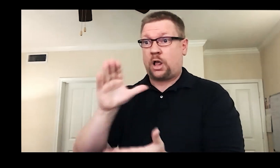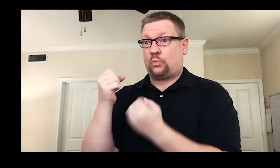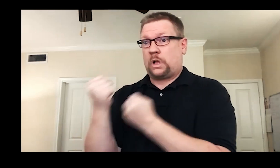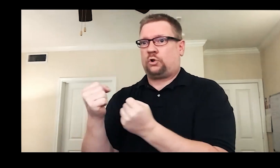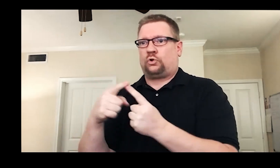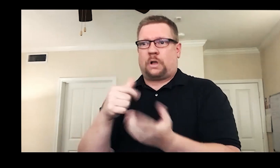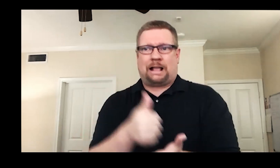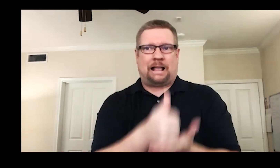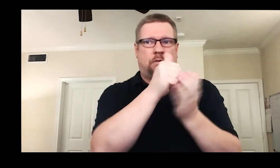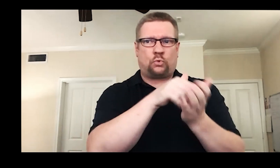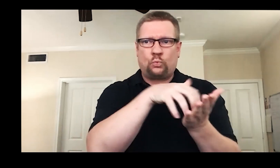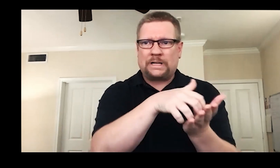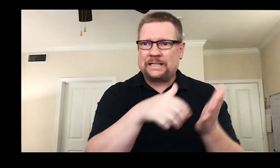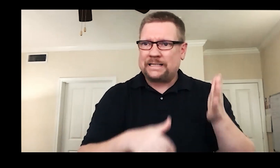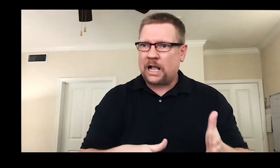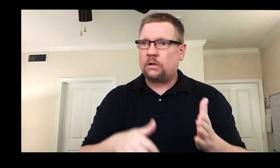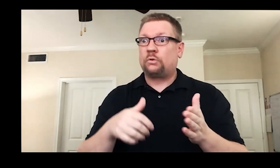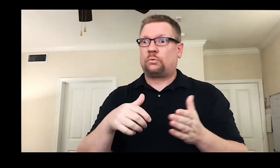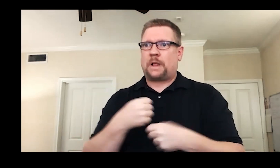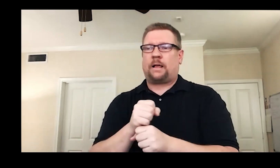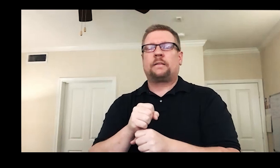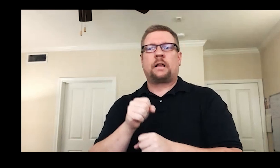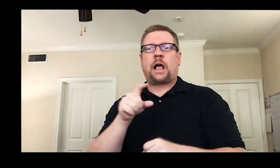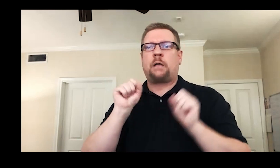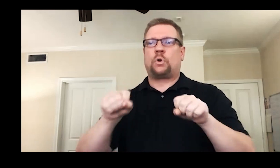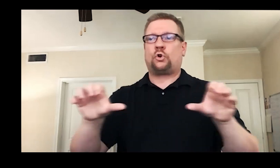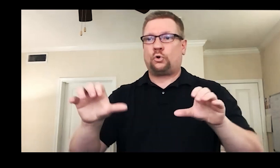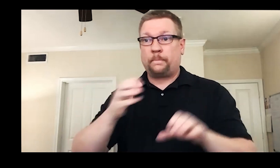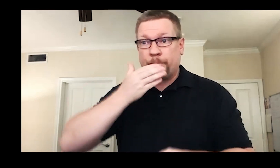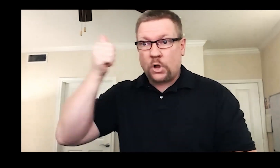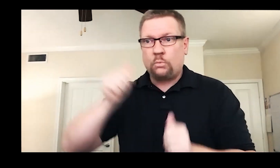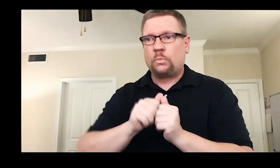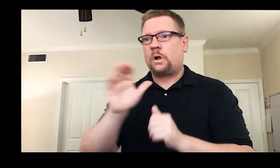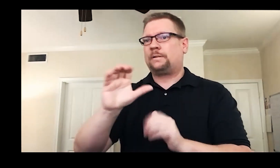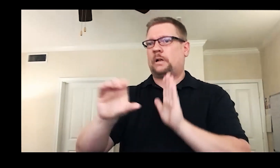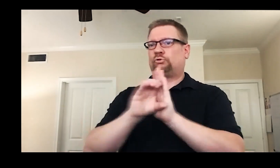so you can leverage their strengths to overcome weaknesses and bring their character to life.